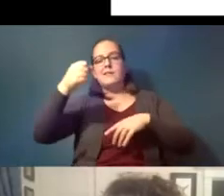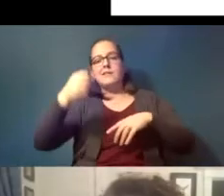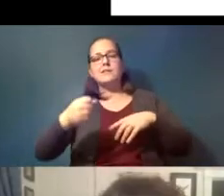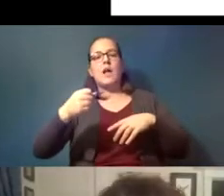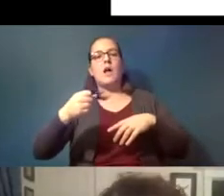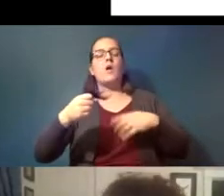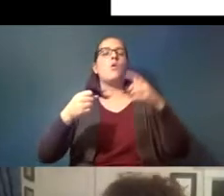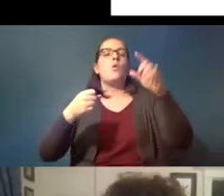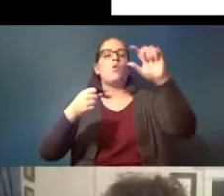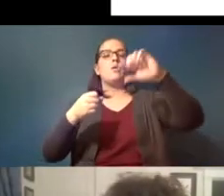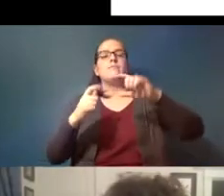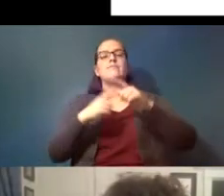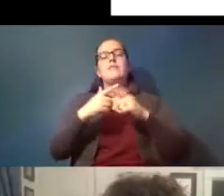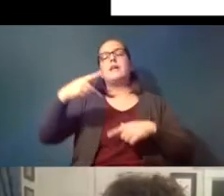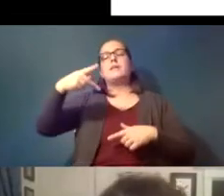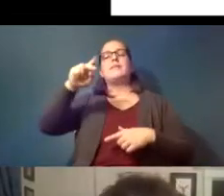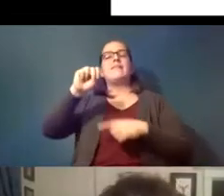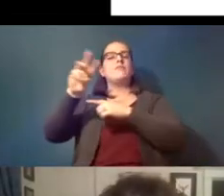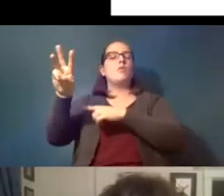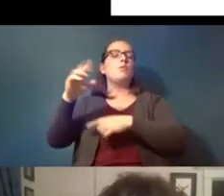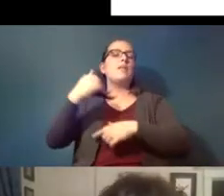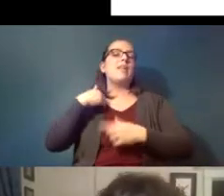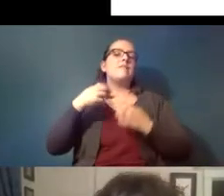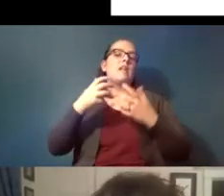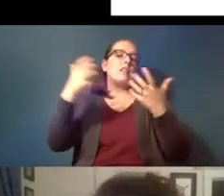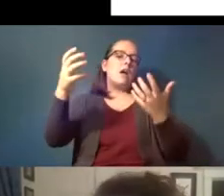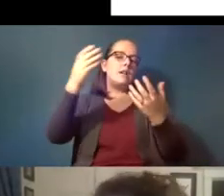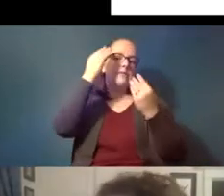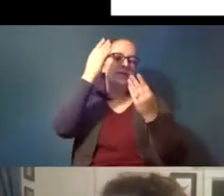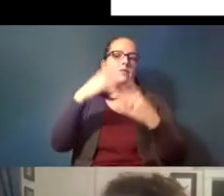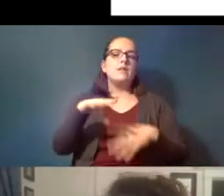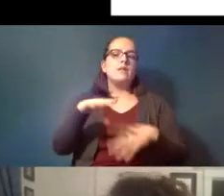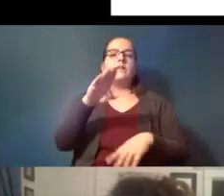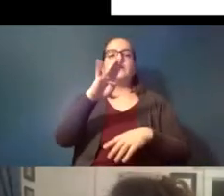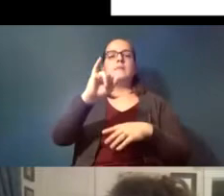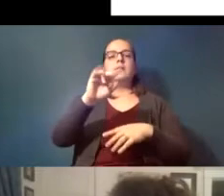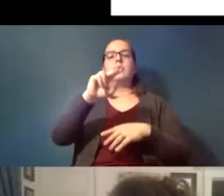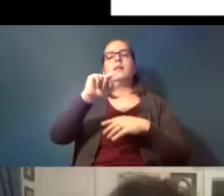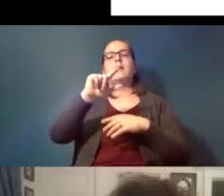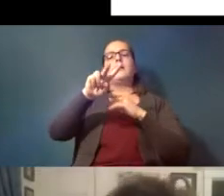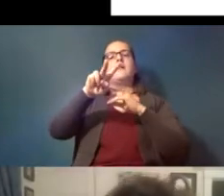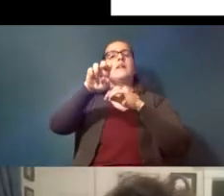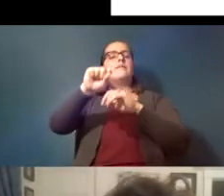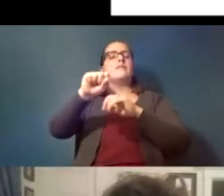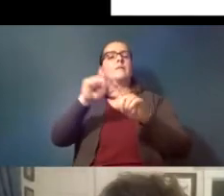in the pacific northwest there's a lot of data on bivalves but then you go down to california and